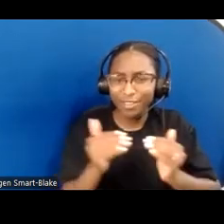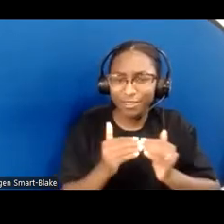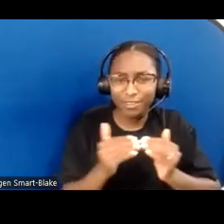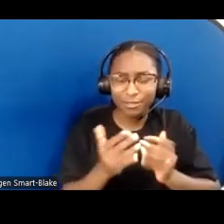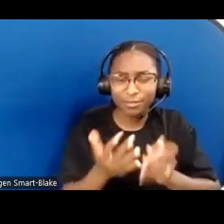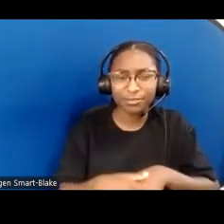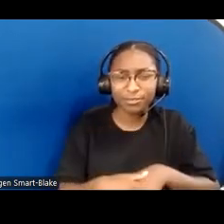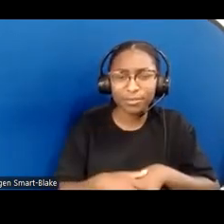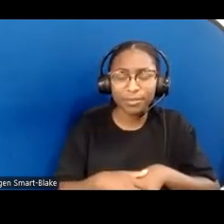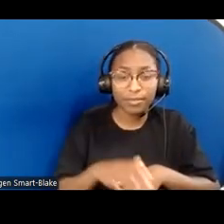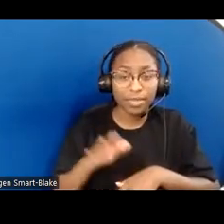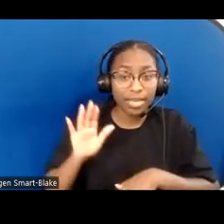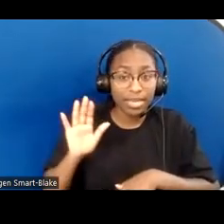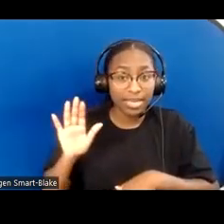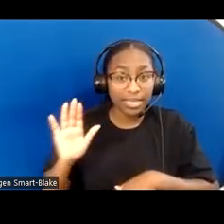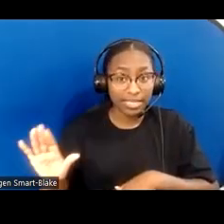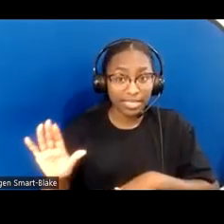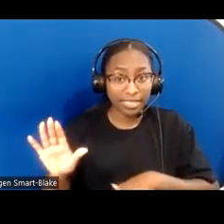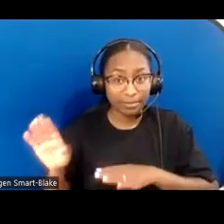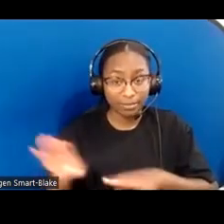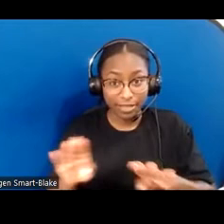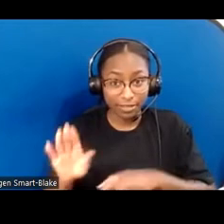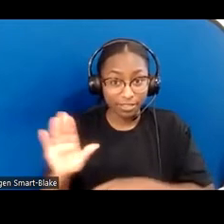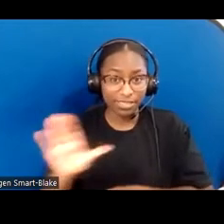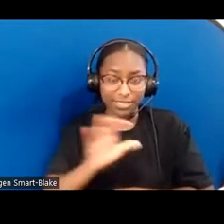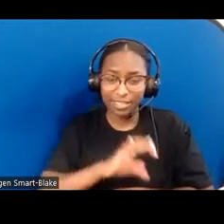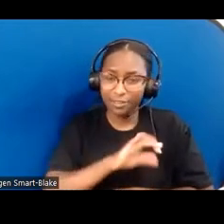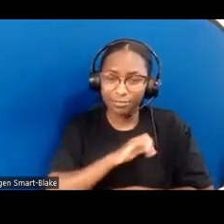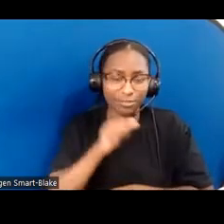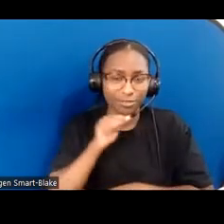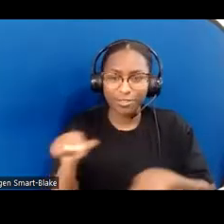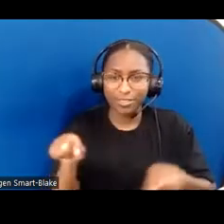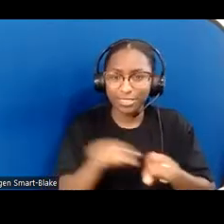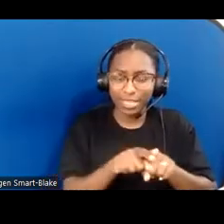a person of typical cognitive ability who has not experienced severe trauma.